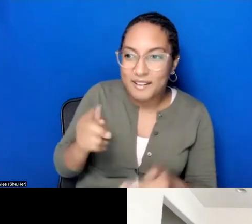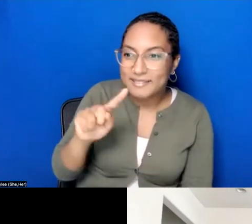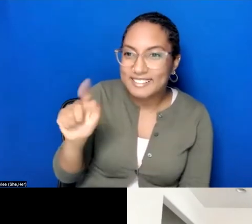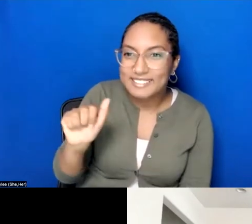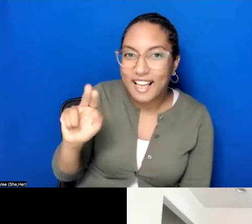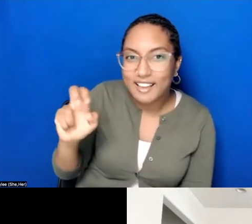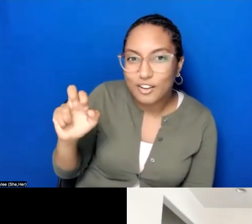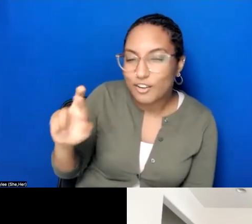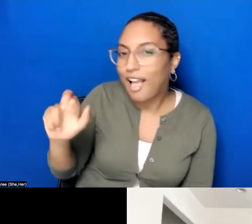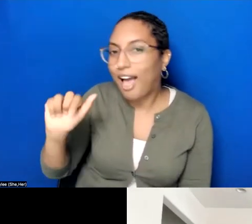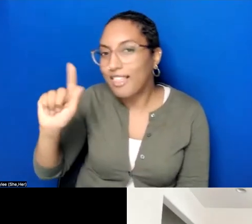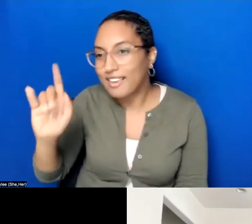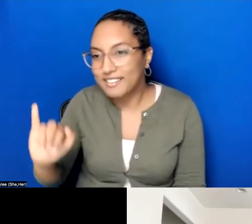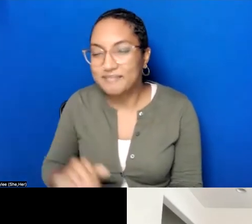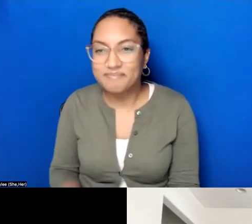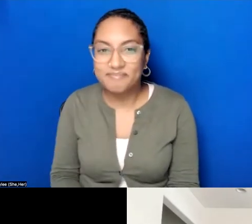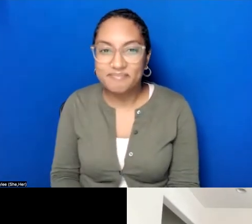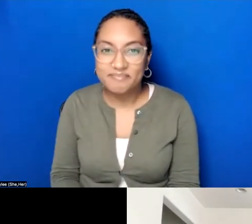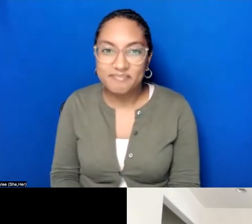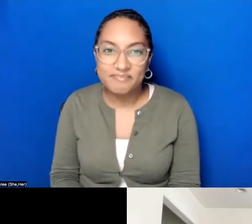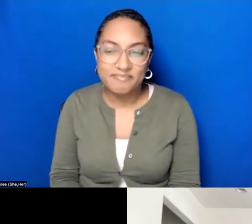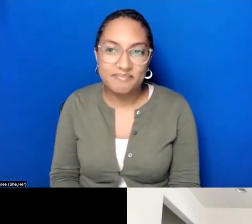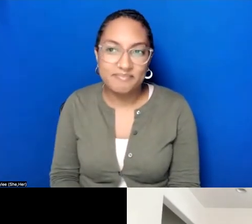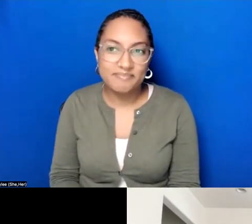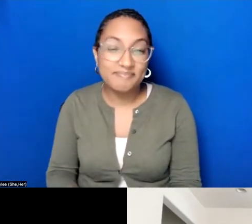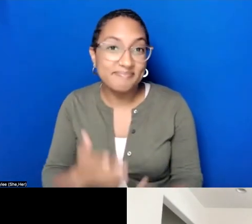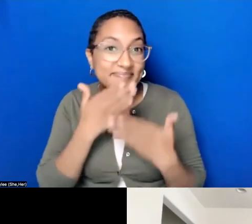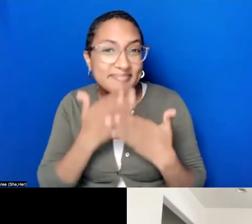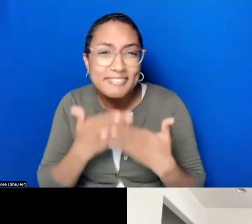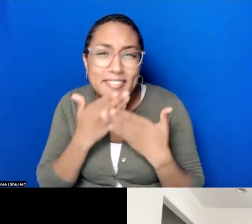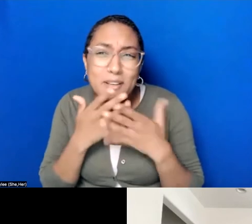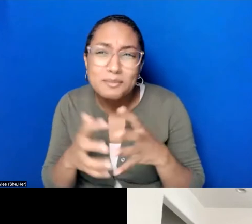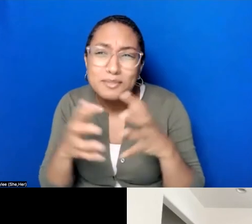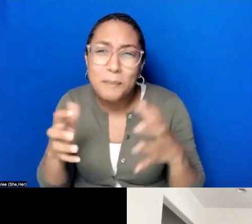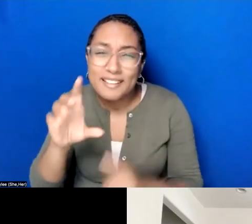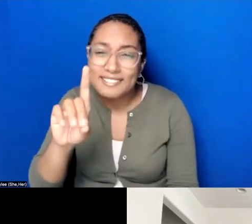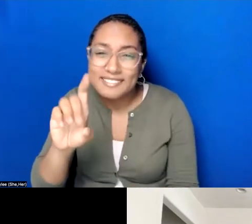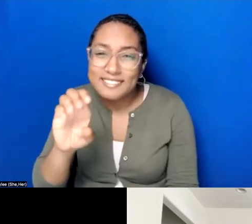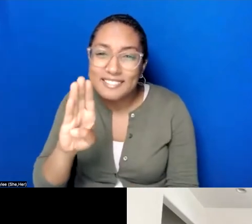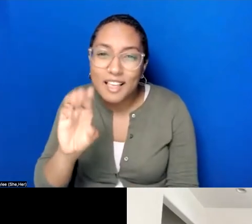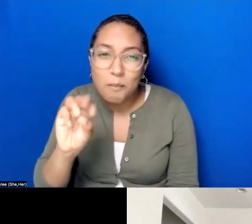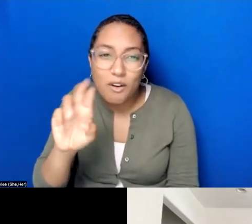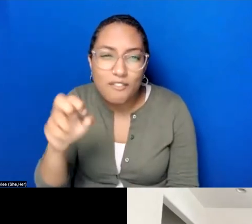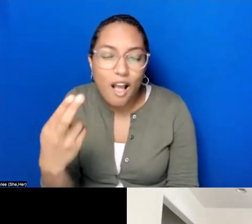Thank you so much Deborah for that wonderful and generous introduction and thank you to